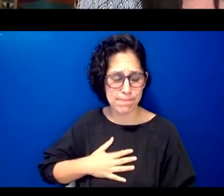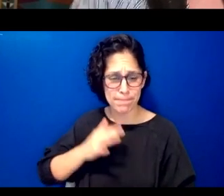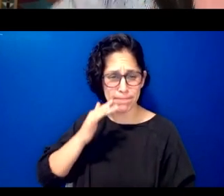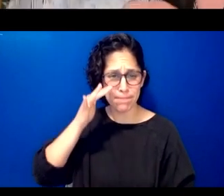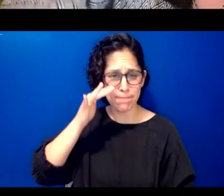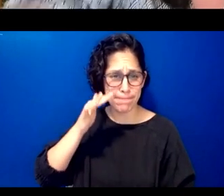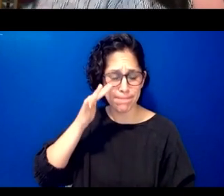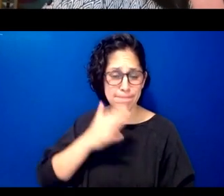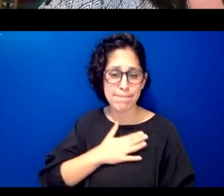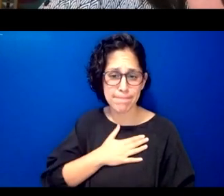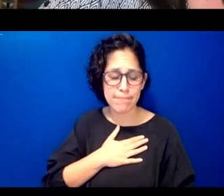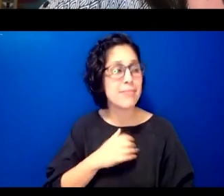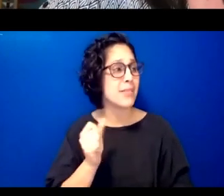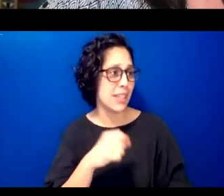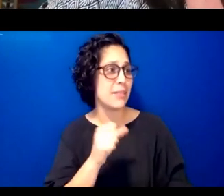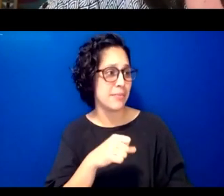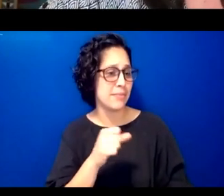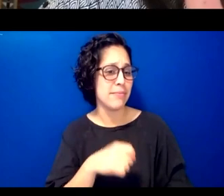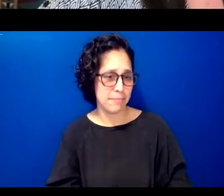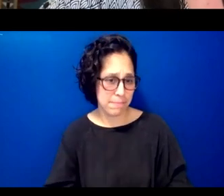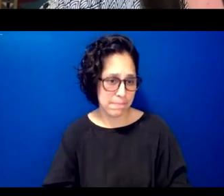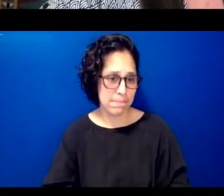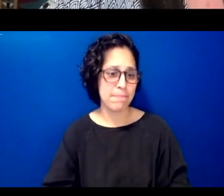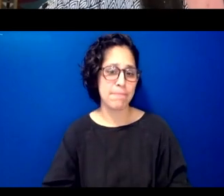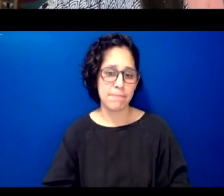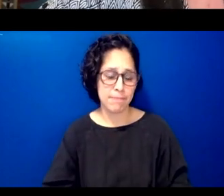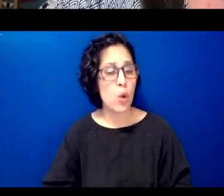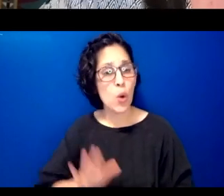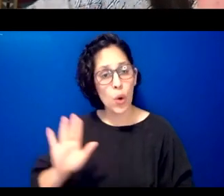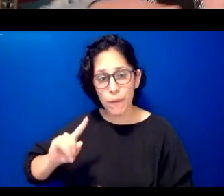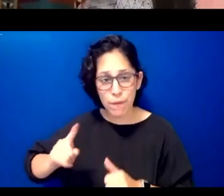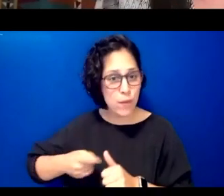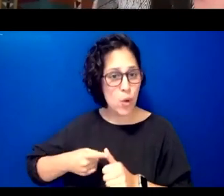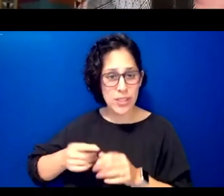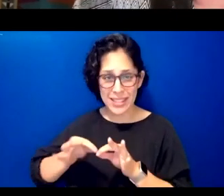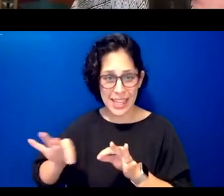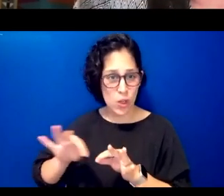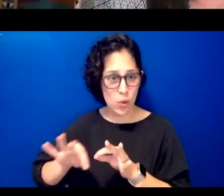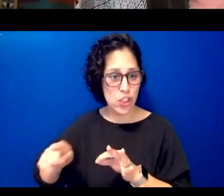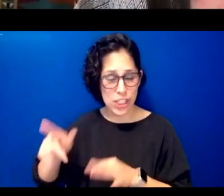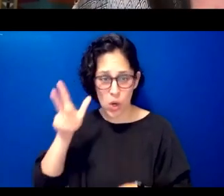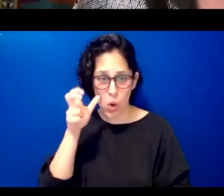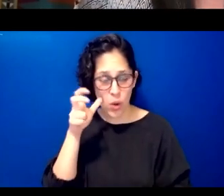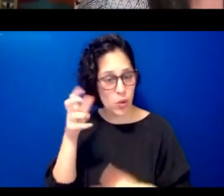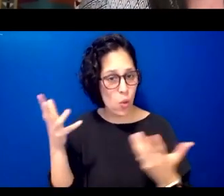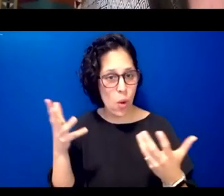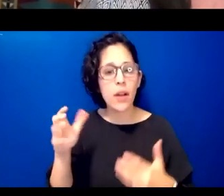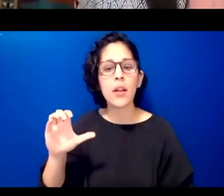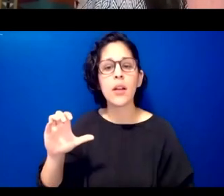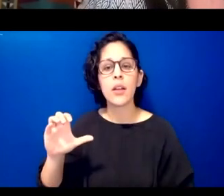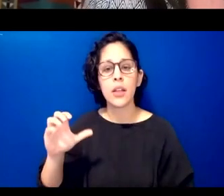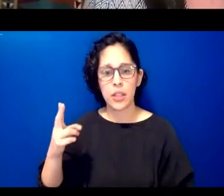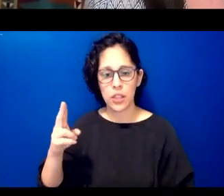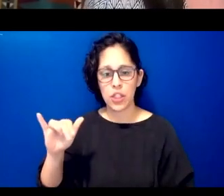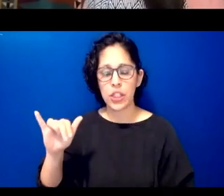yeah yeah okay her first her first language that she heard was takashi nompa and we've